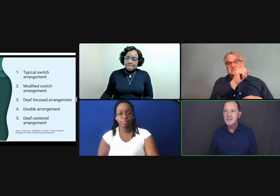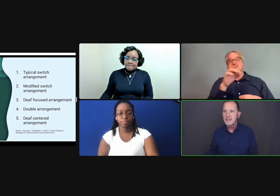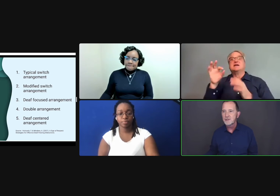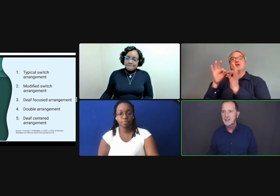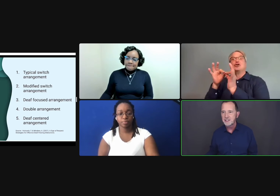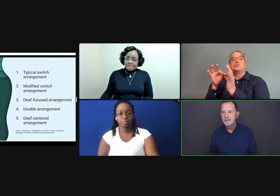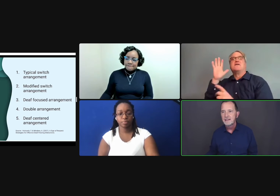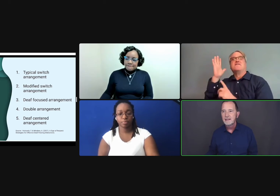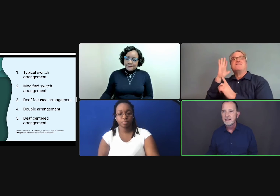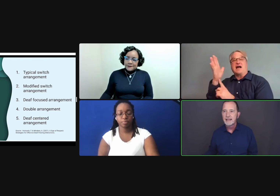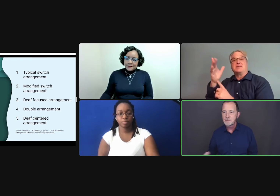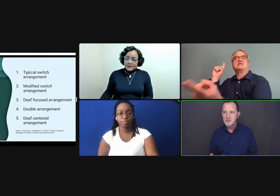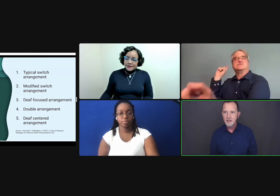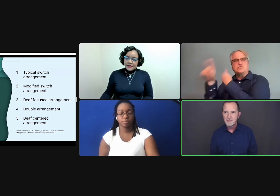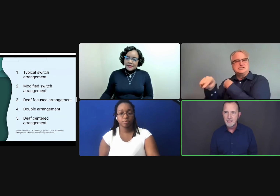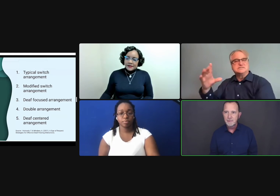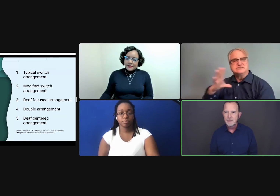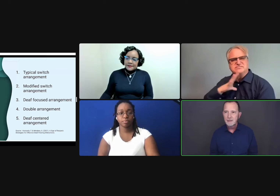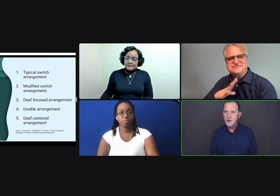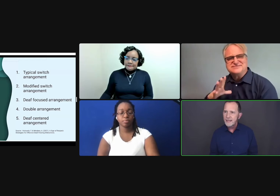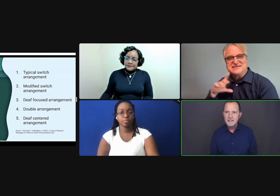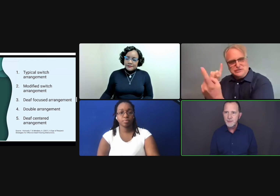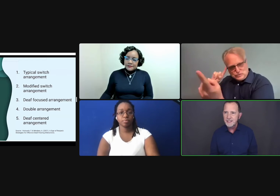does the introduction, and the next person comes up. Go ahead and switch.